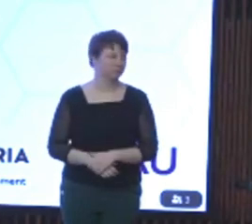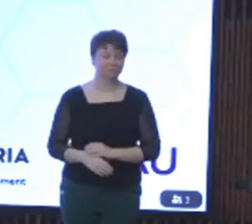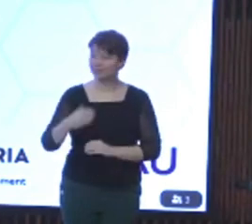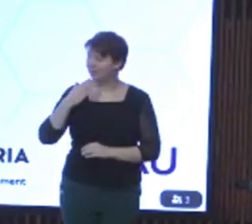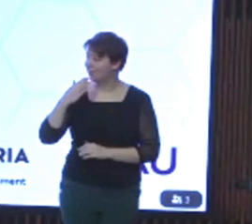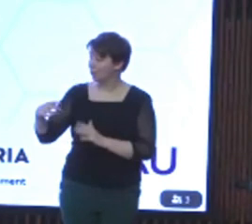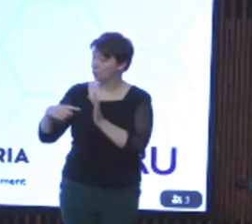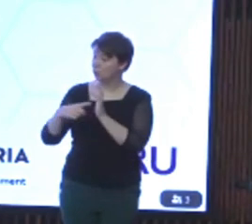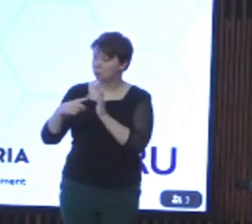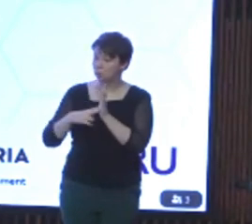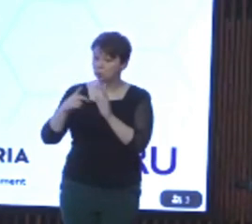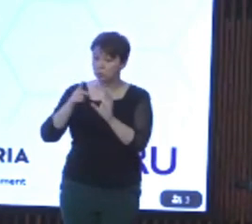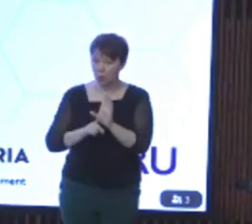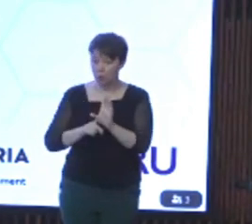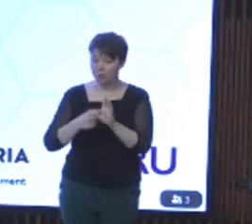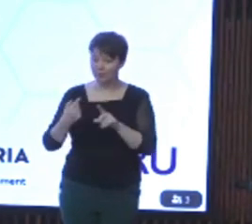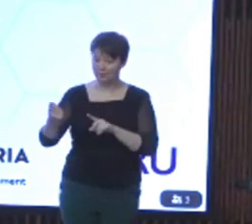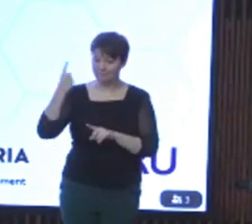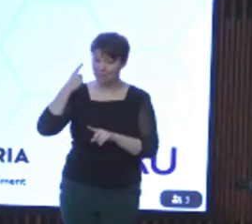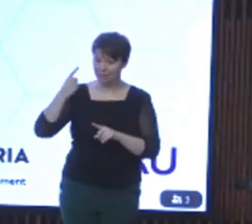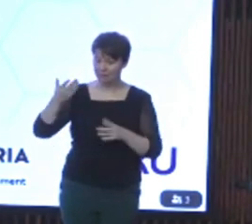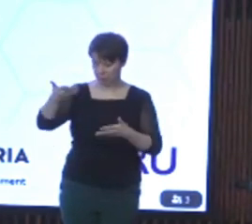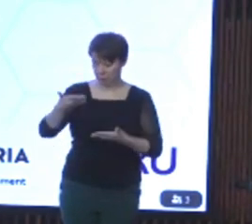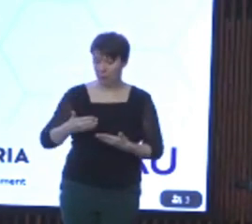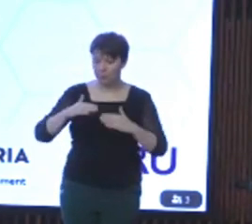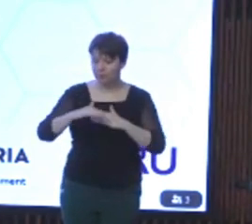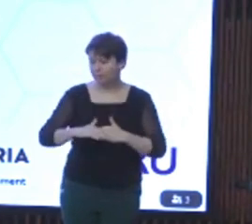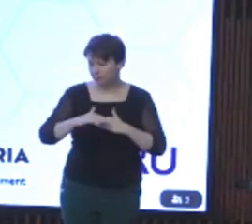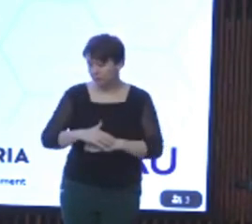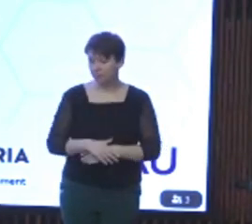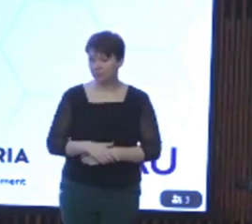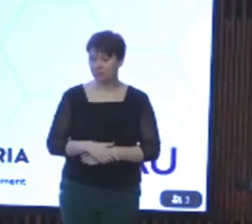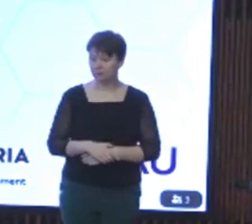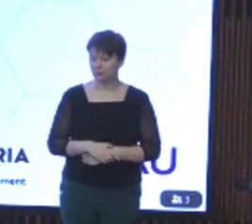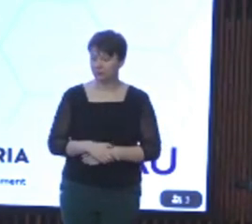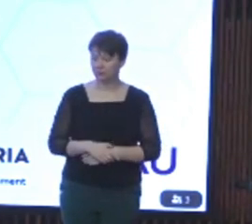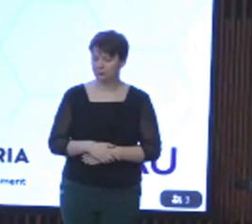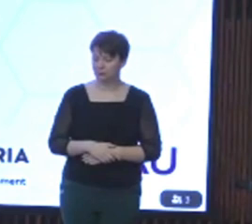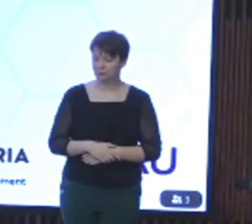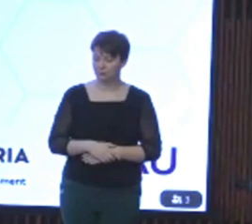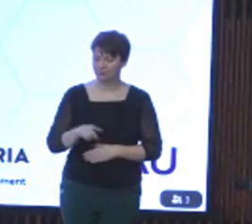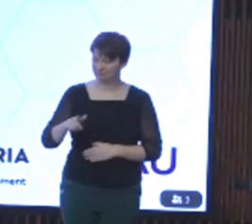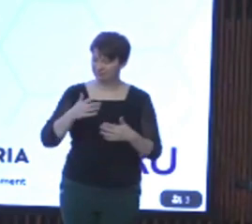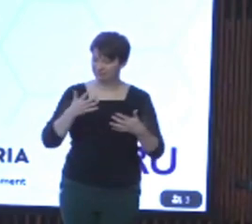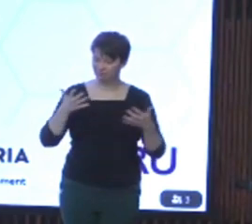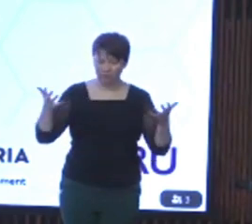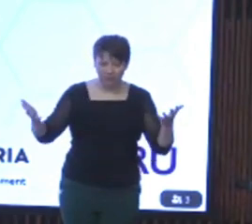for his very generous words of welcome to us this morning and for his encouragement and call